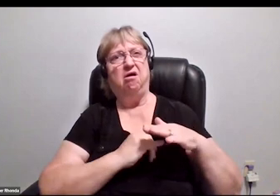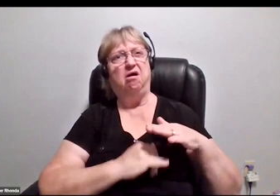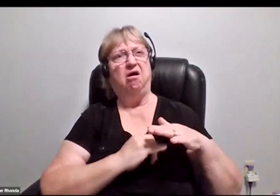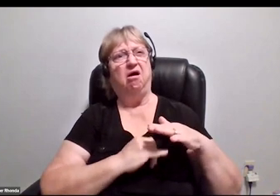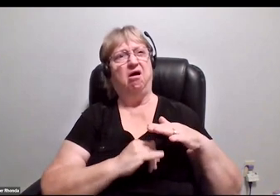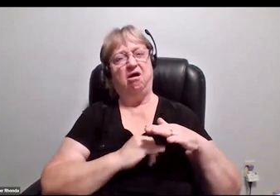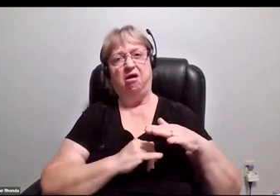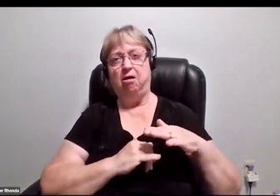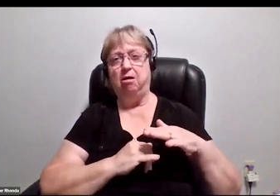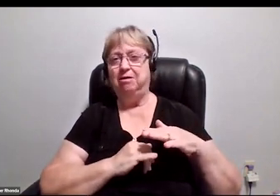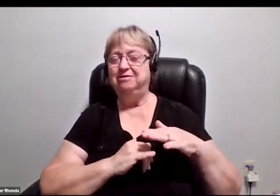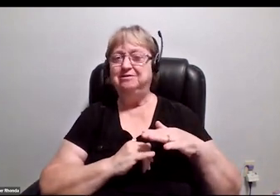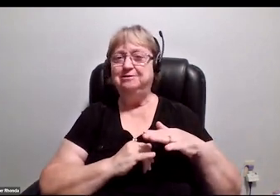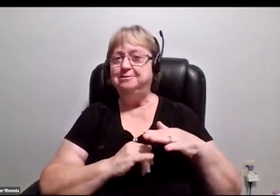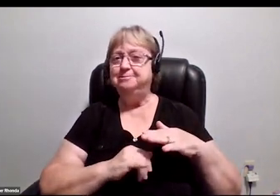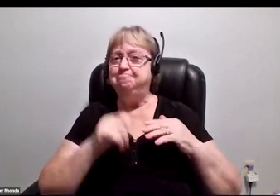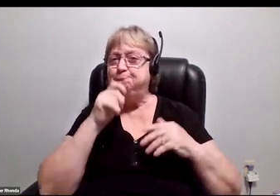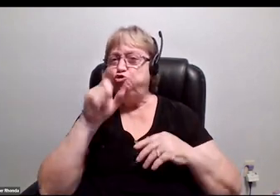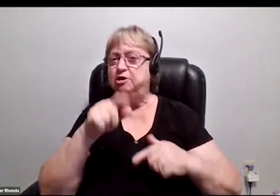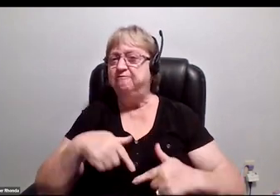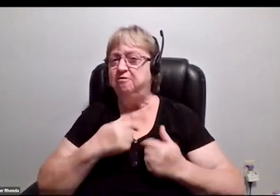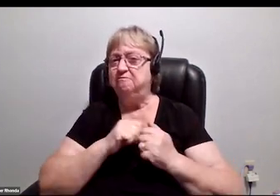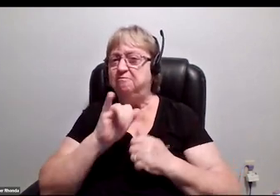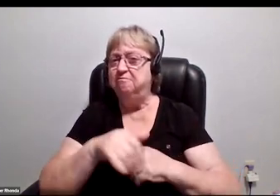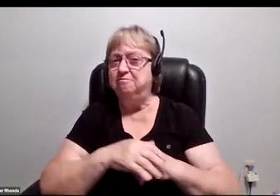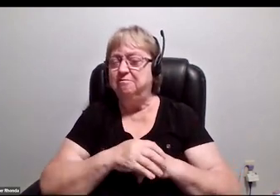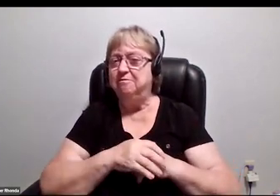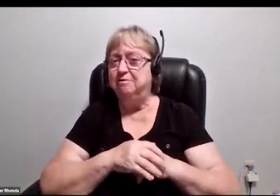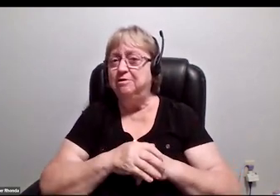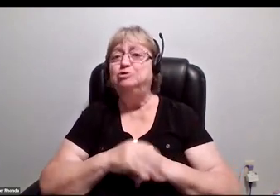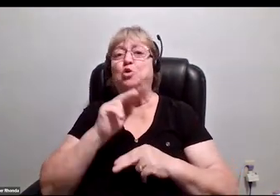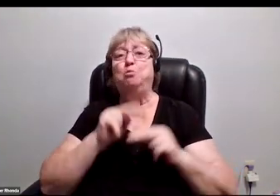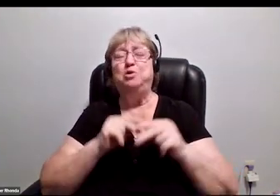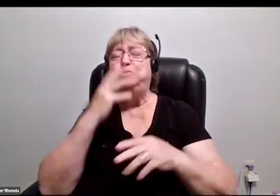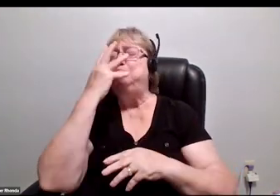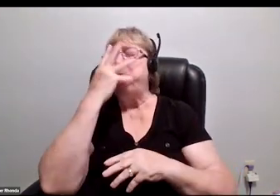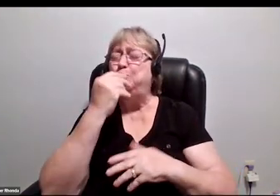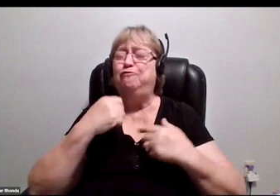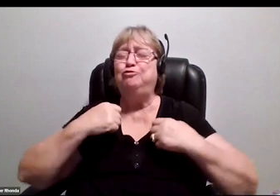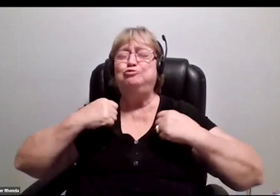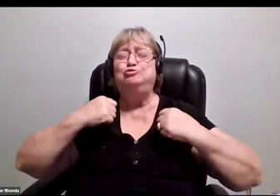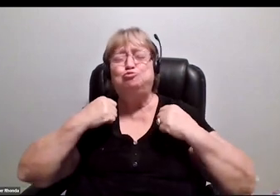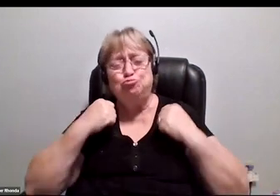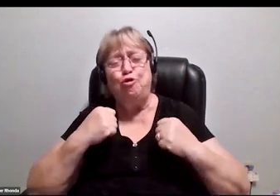Those are two sides of a coin that you shouldn't have to live. Build a beautiful, strong, bold network.